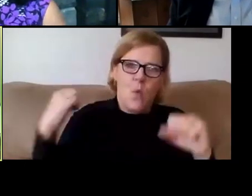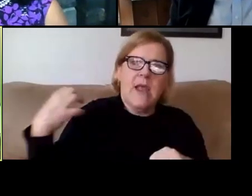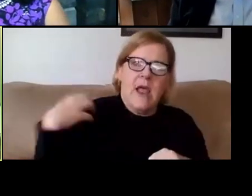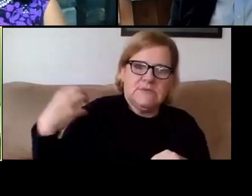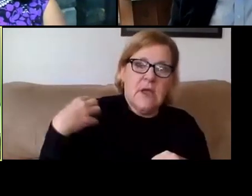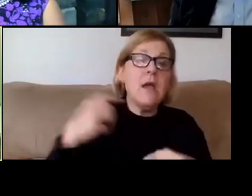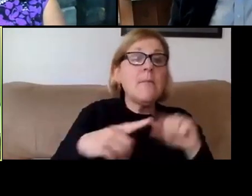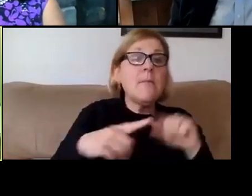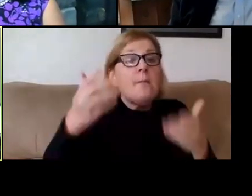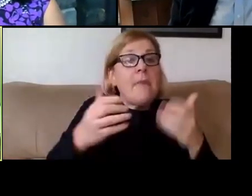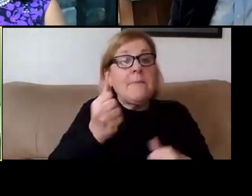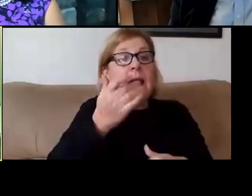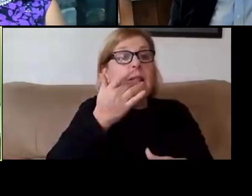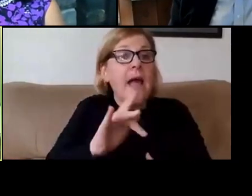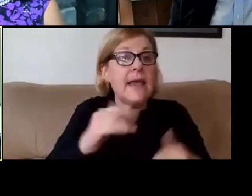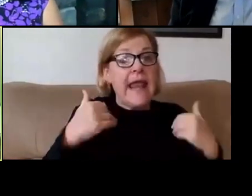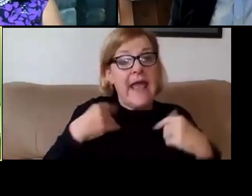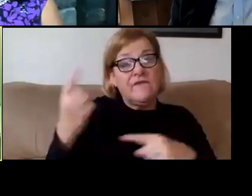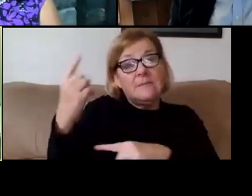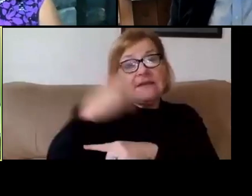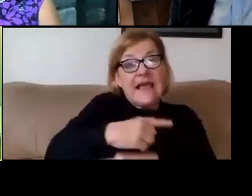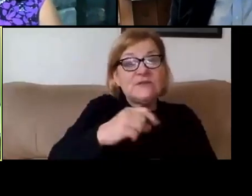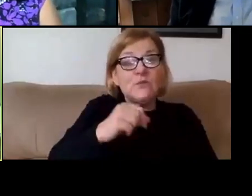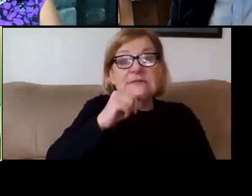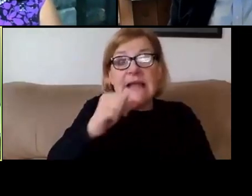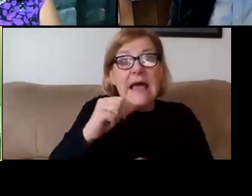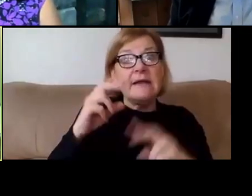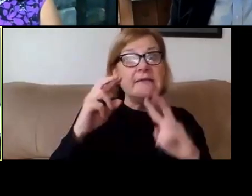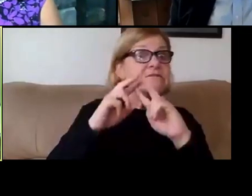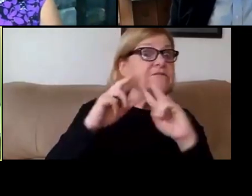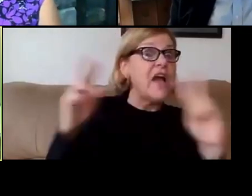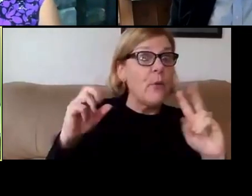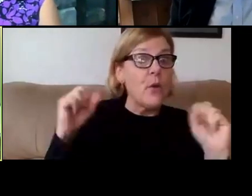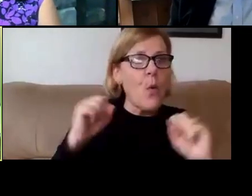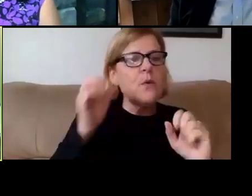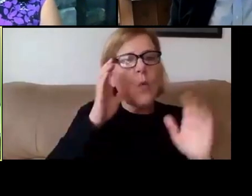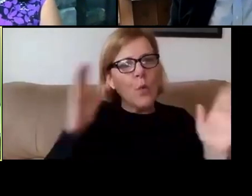But we might get lucky and have some days where it's not brutally cold. And we would encourage RAs